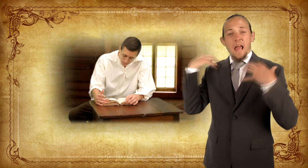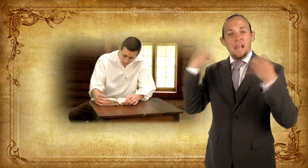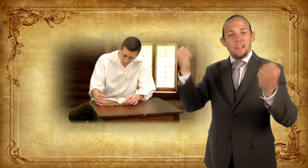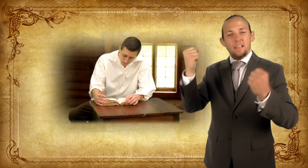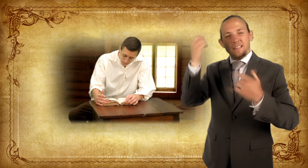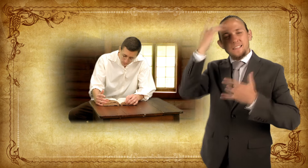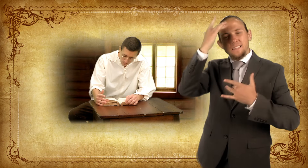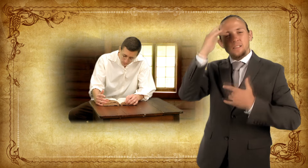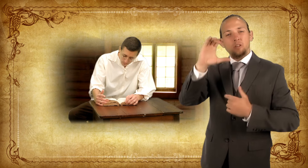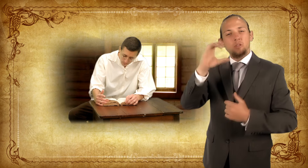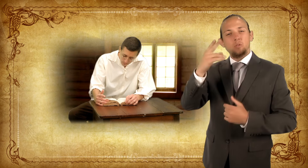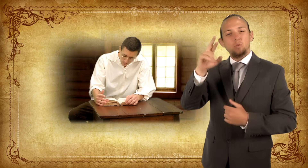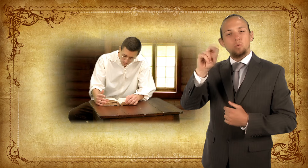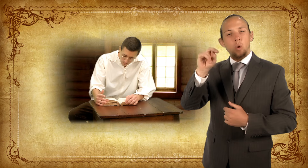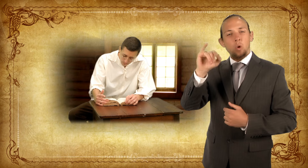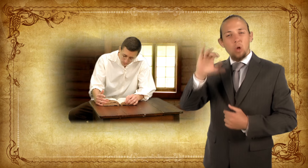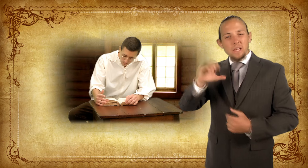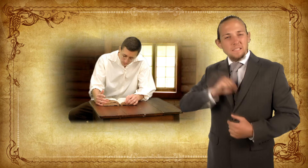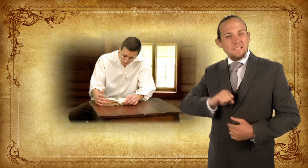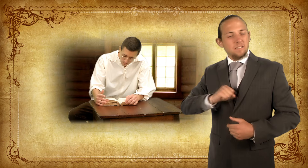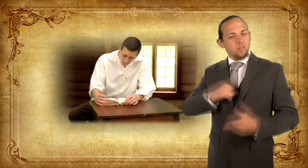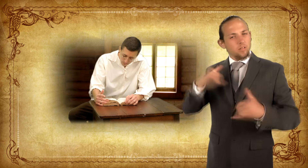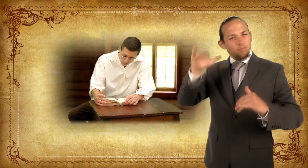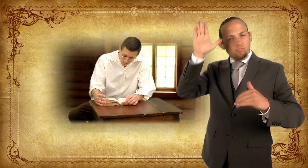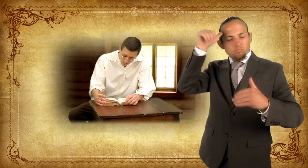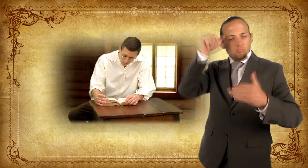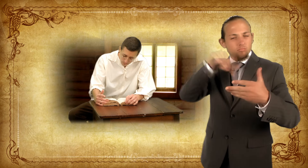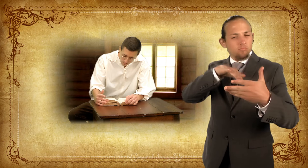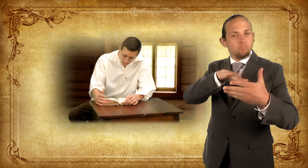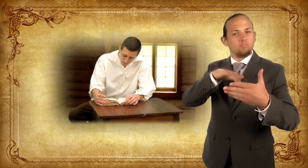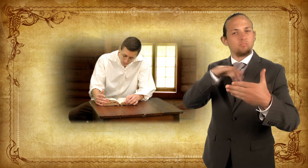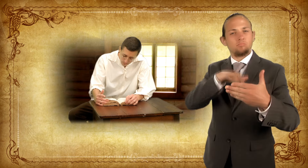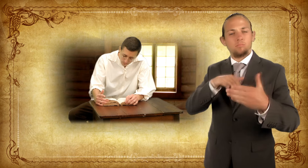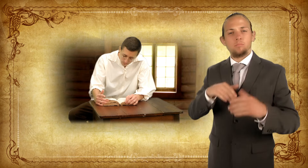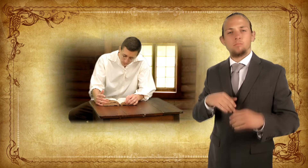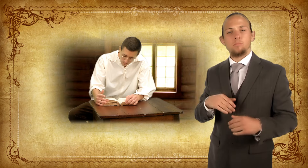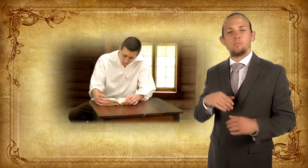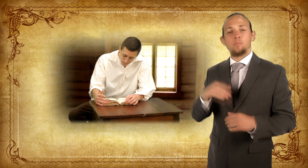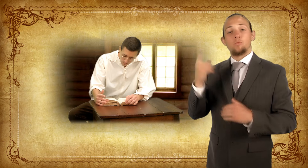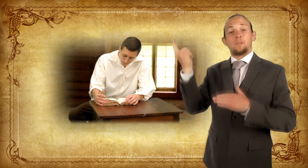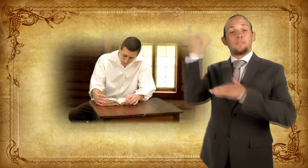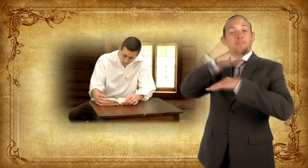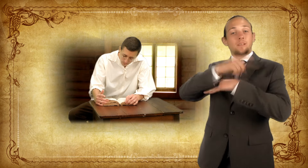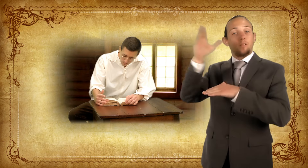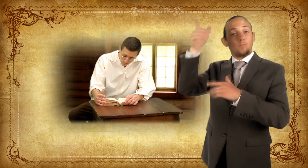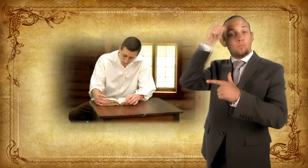He also had poor health and a chronic cough. None of this kept him from his studies.